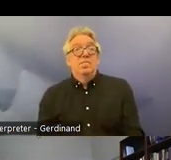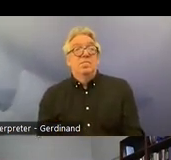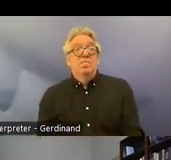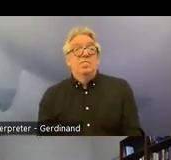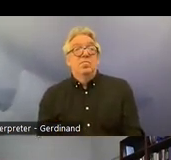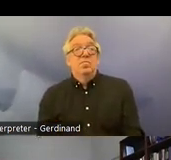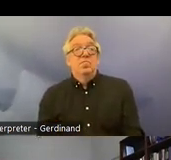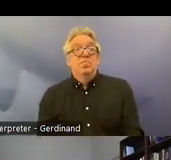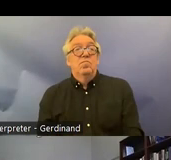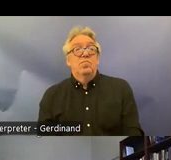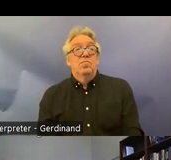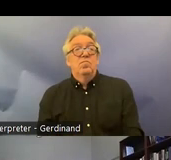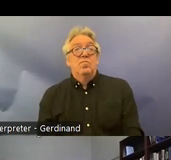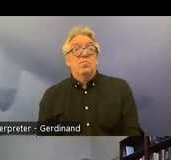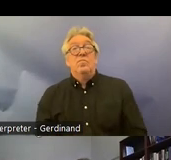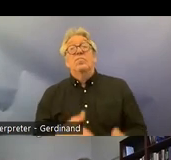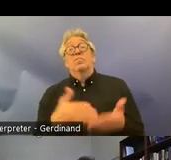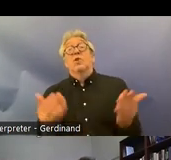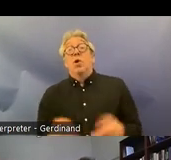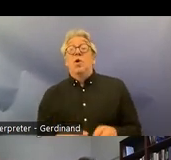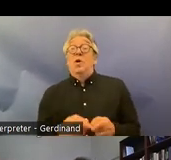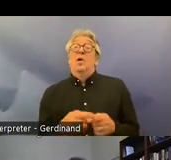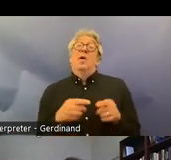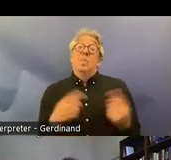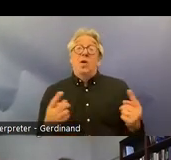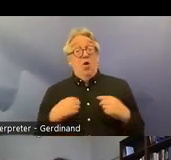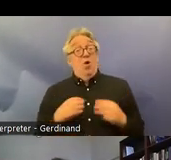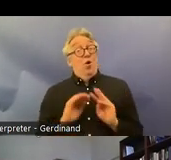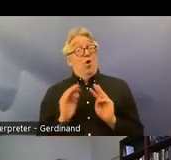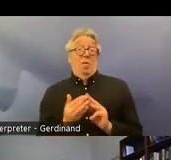report so but the committee the majority of the committee recommends